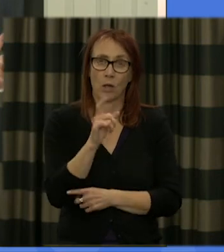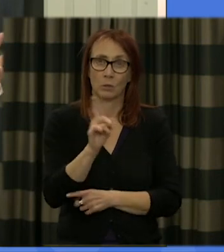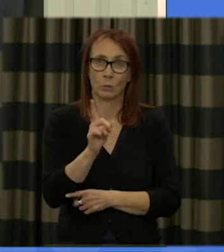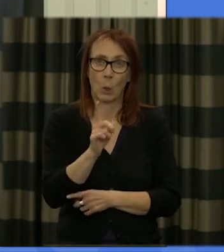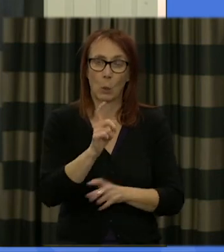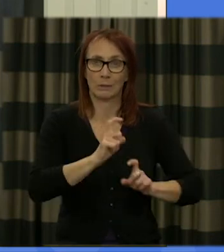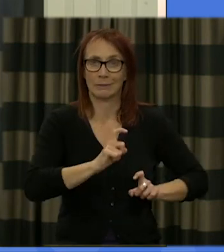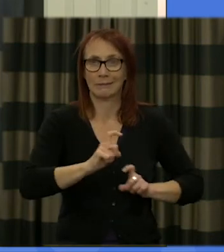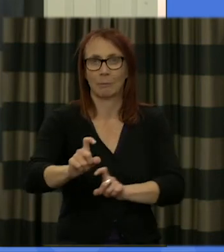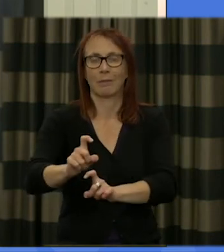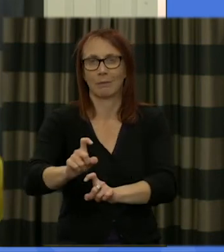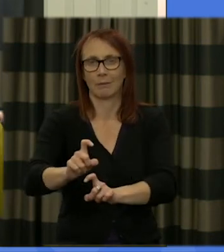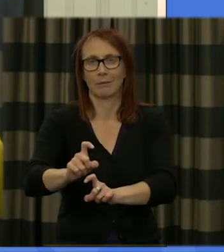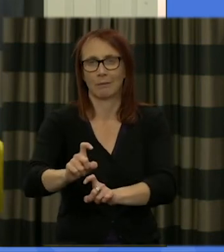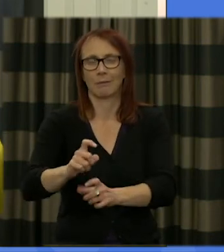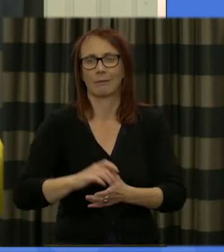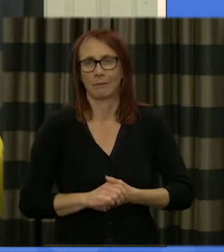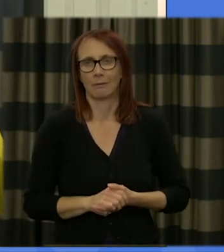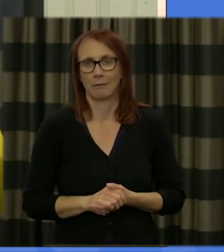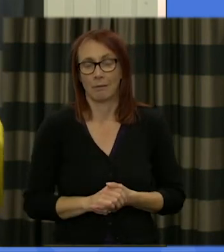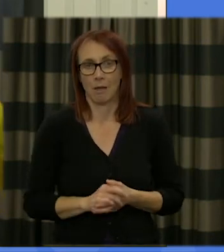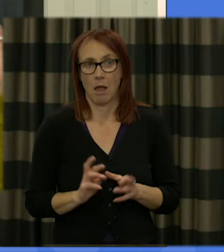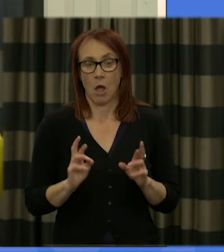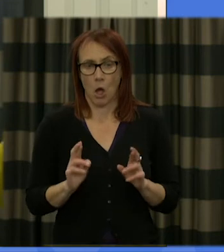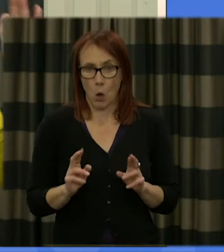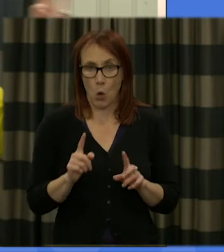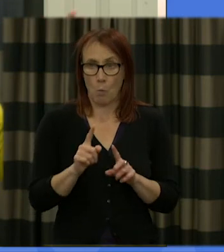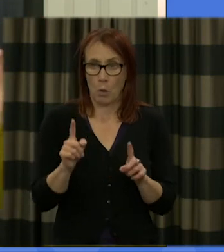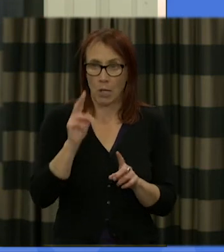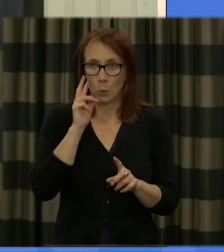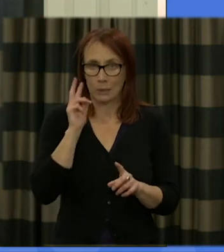central to that word Clyde so I hope you can see how that kind of golden thread